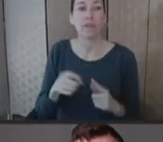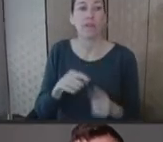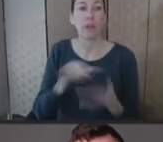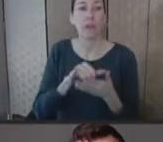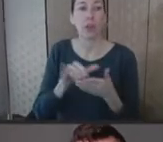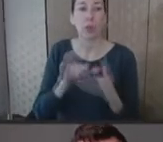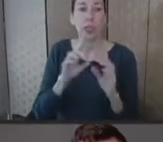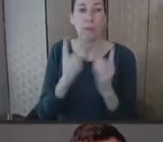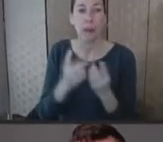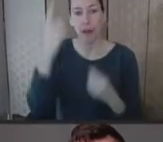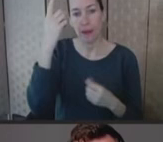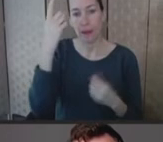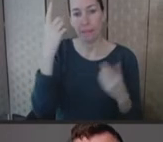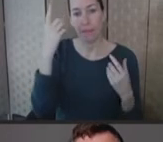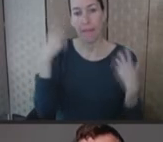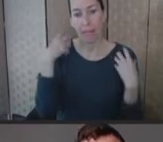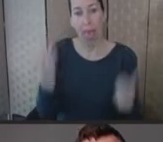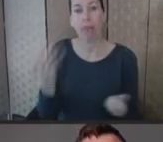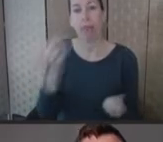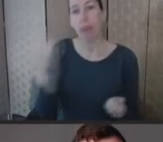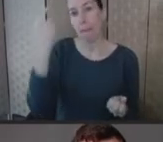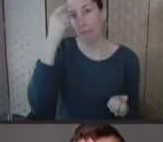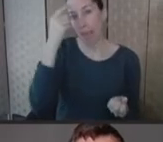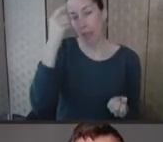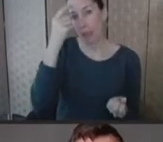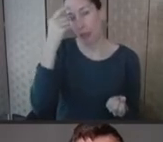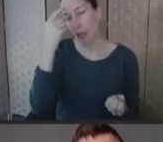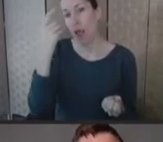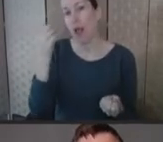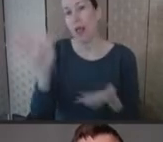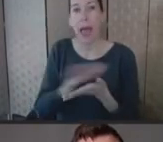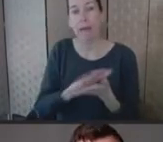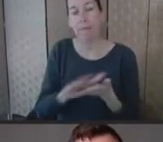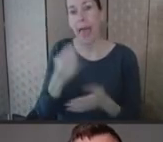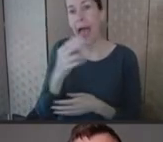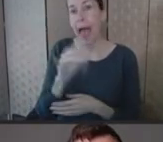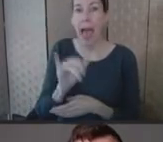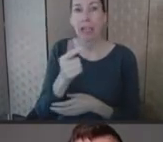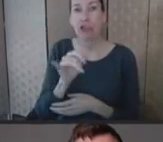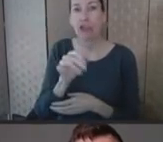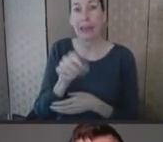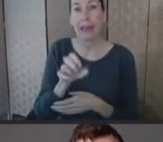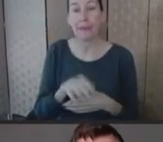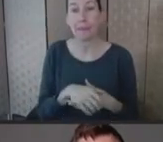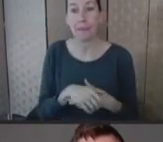Ashwin Vasan: Hello, everyone. Thank you for the opportunity to speak with you here today,